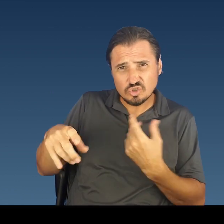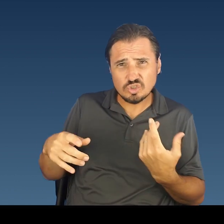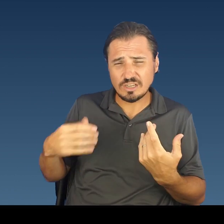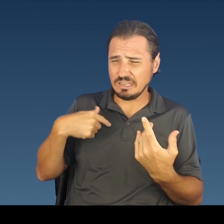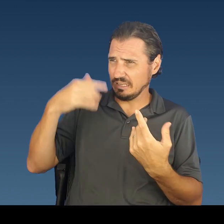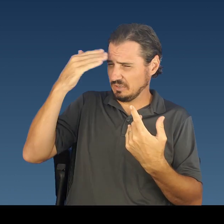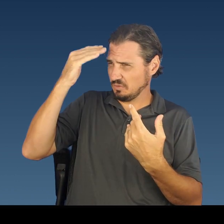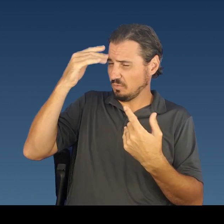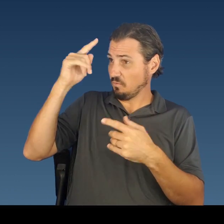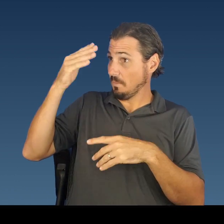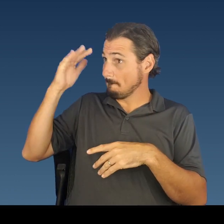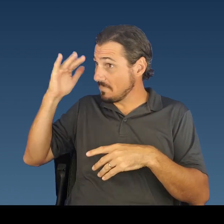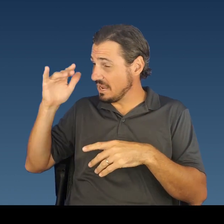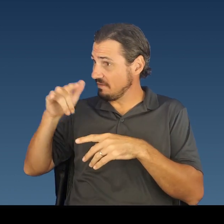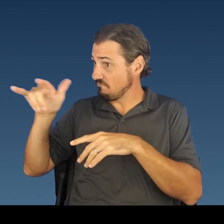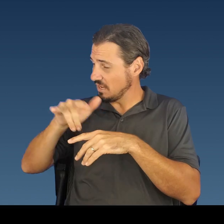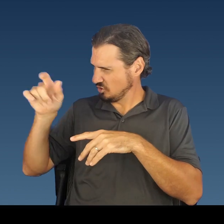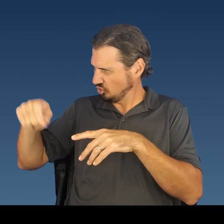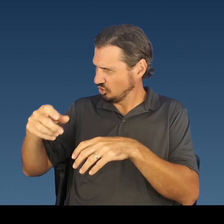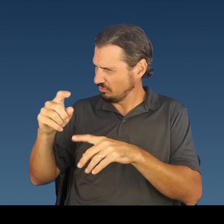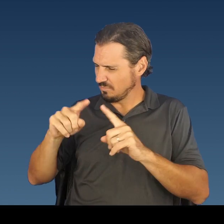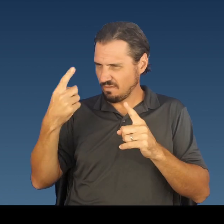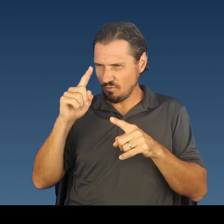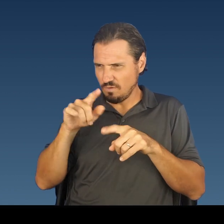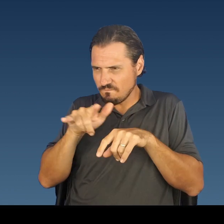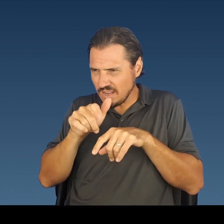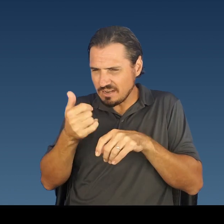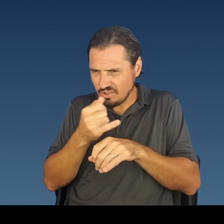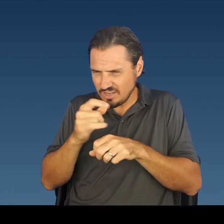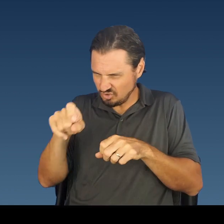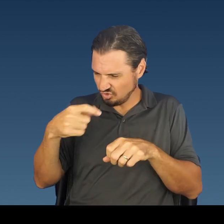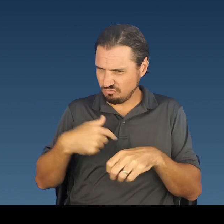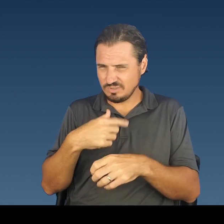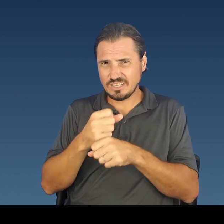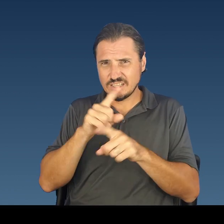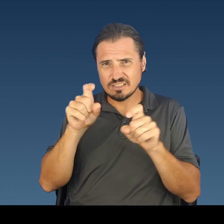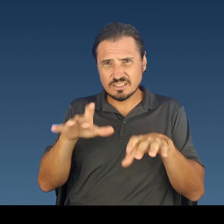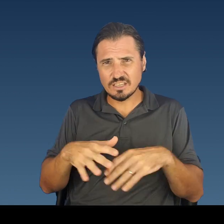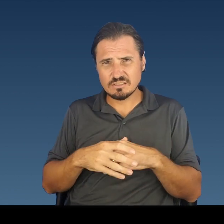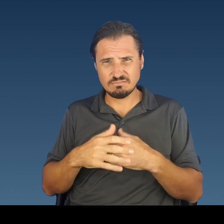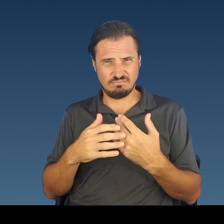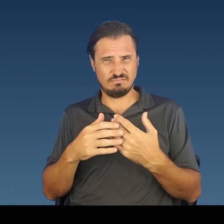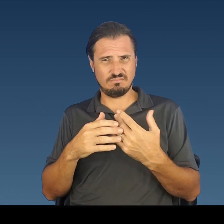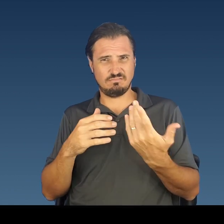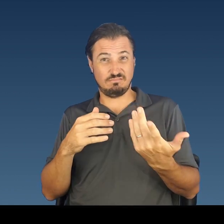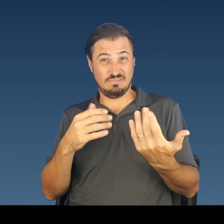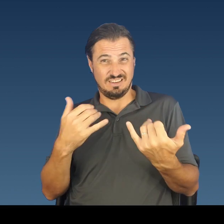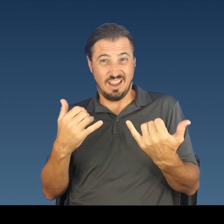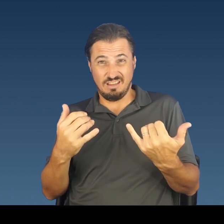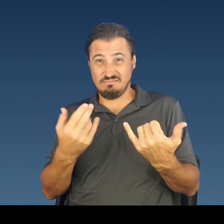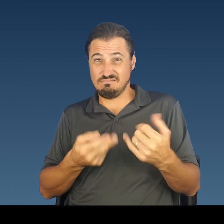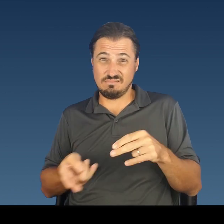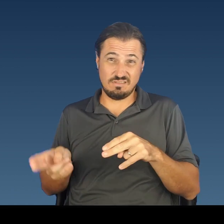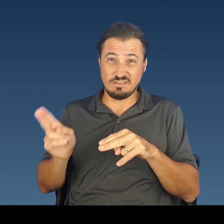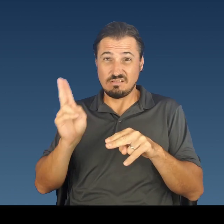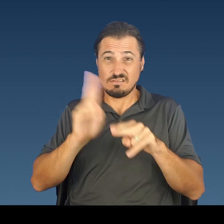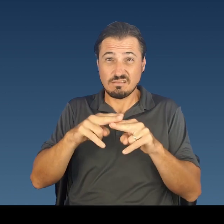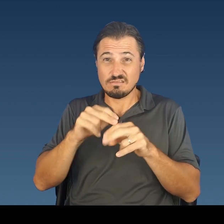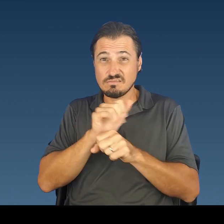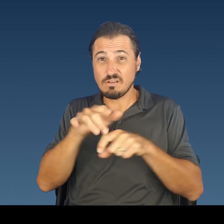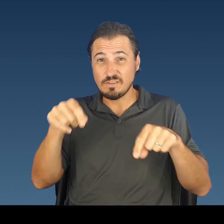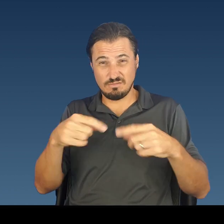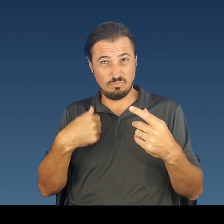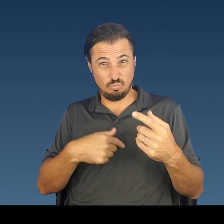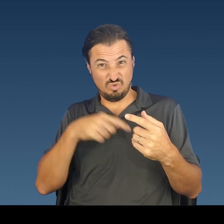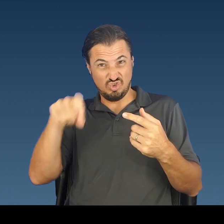recommended for mainland travel but what about interisland? Also, is the current surge of cases in Hawaii a reason to cancel this trip?”